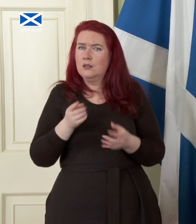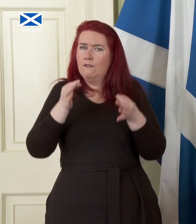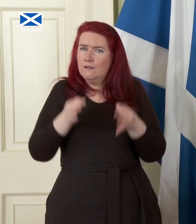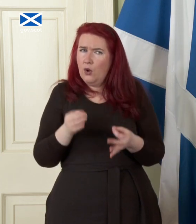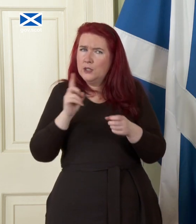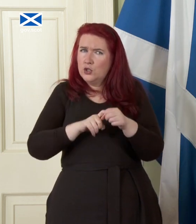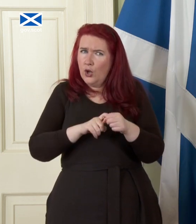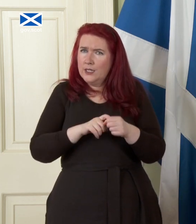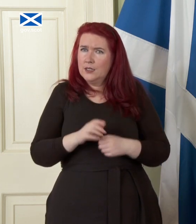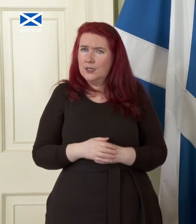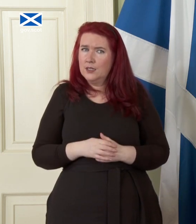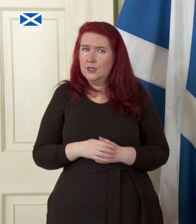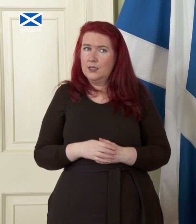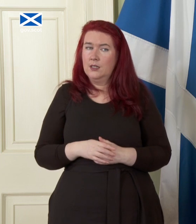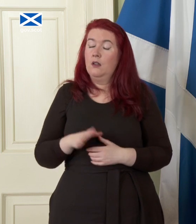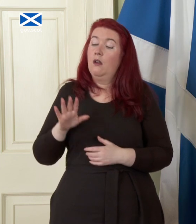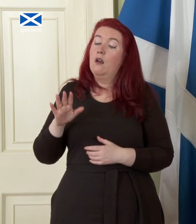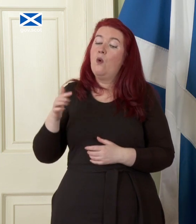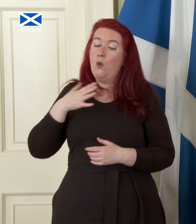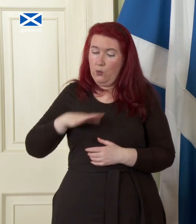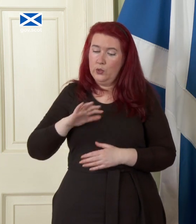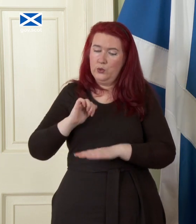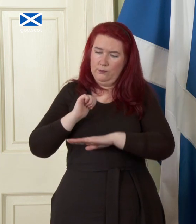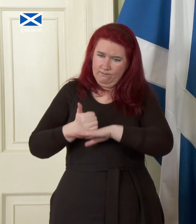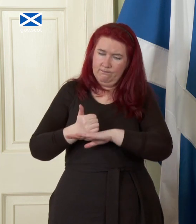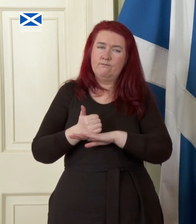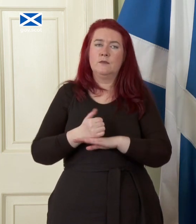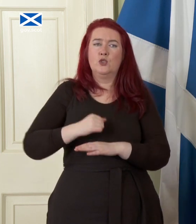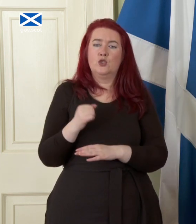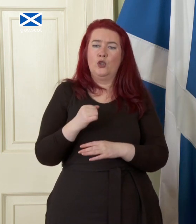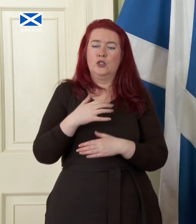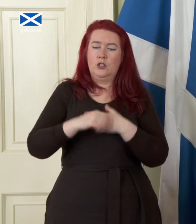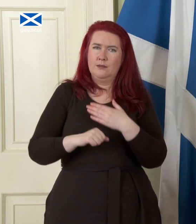it we we want to establish a Scottish currency incidentally Sterling is not a foreign currency